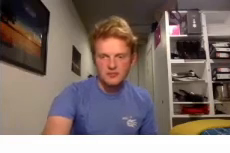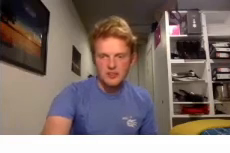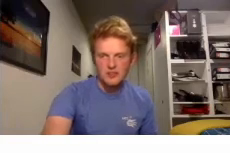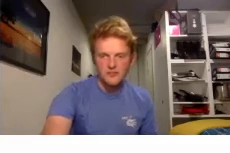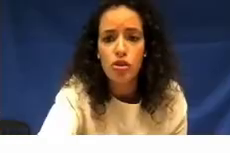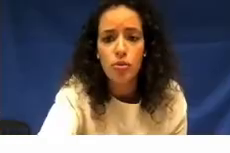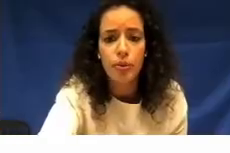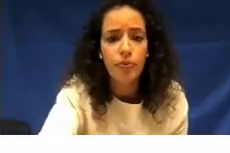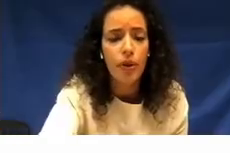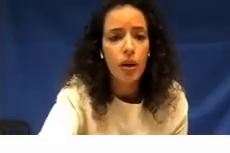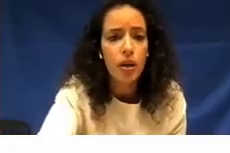yep that should be fine